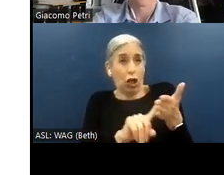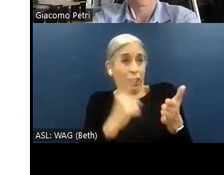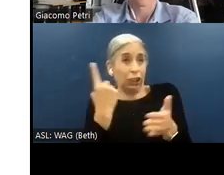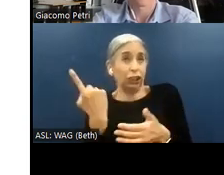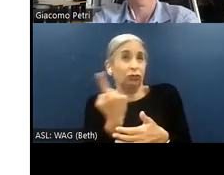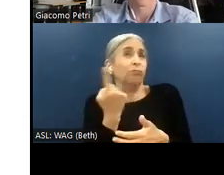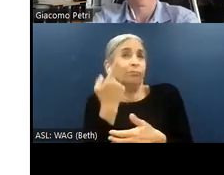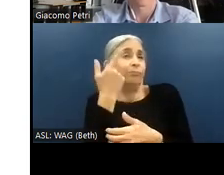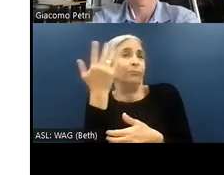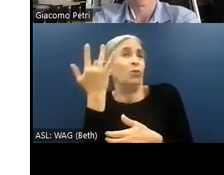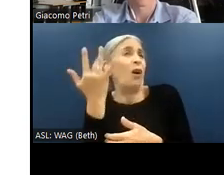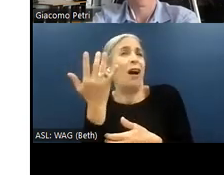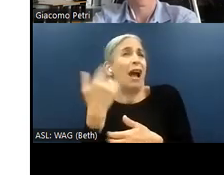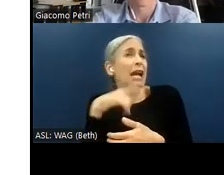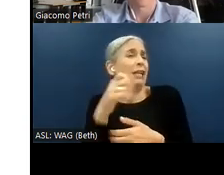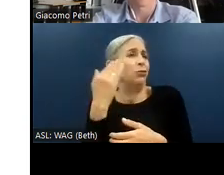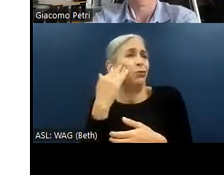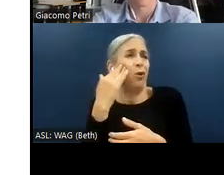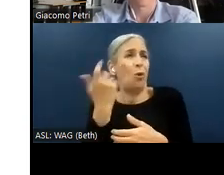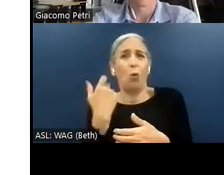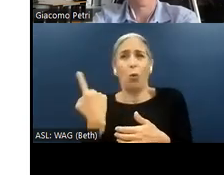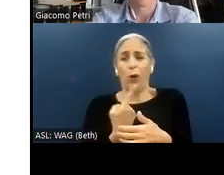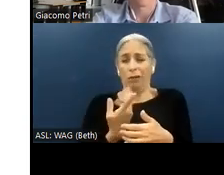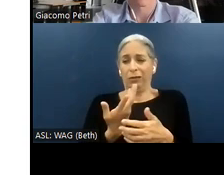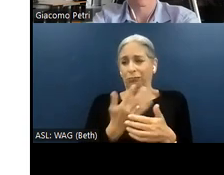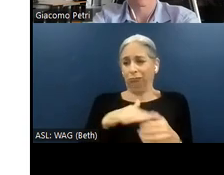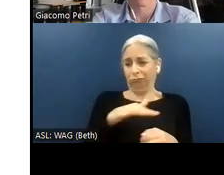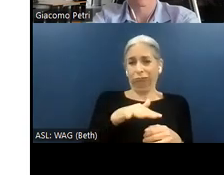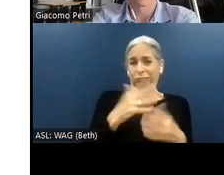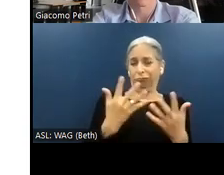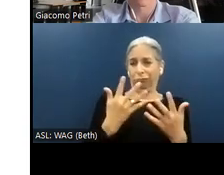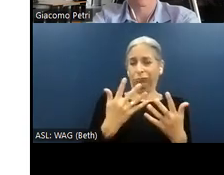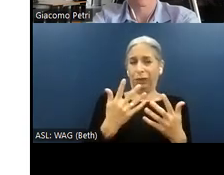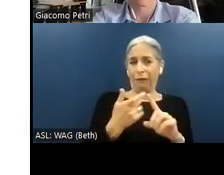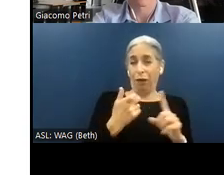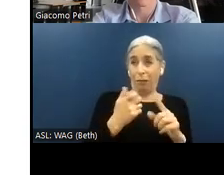I need to know where I am? What's the health from an accessibility point of view of my